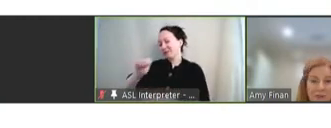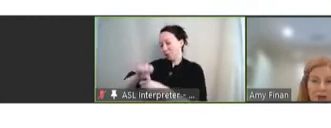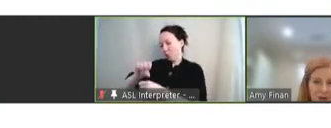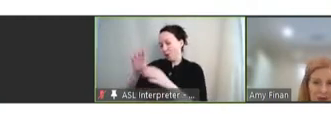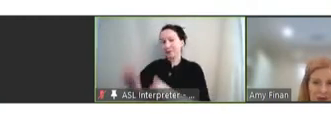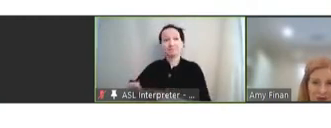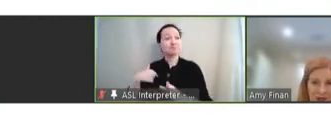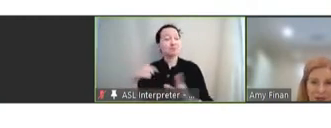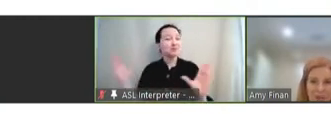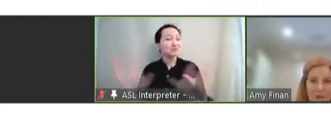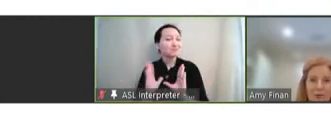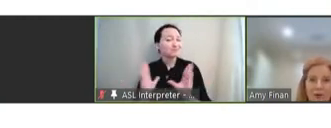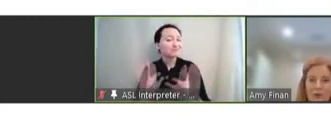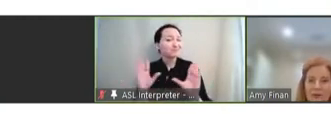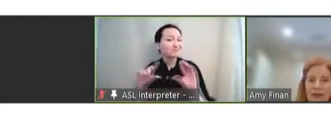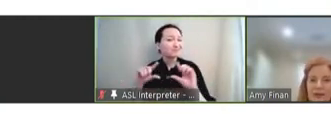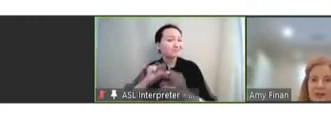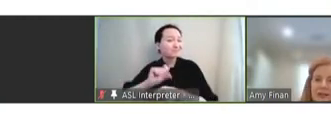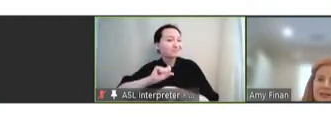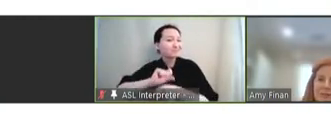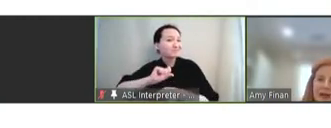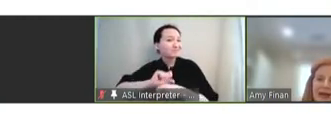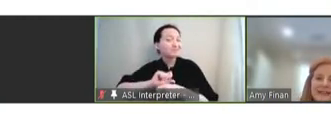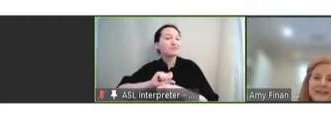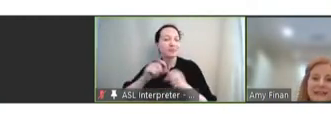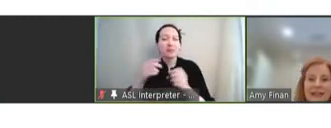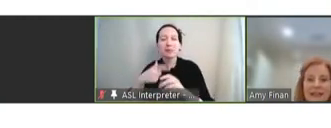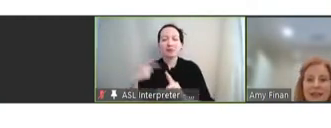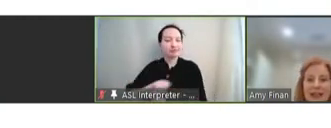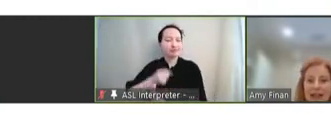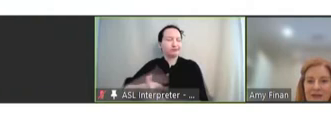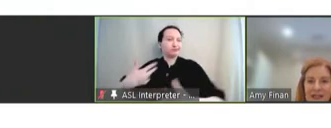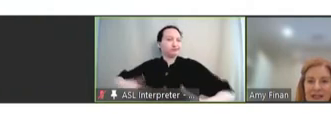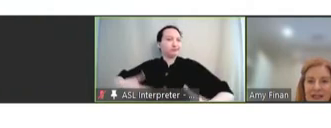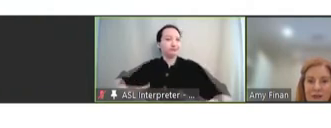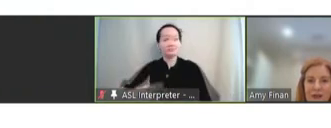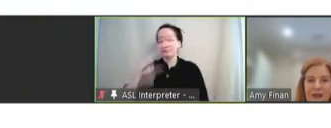small organization but one with [unintelligible] impact. If I could have the next slide, please.